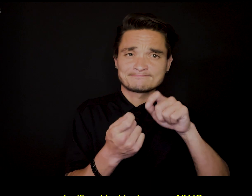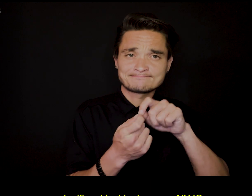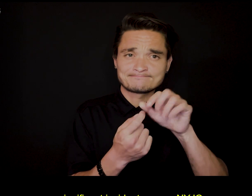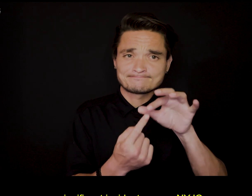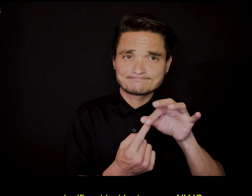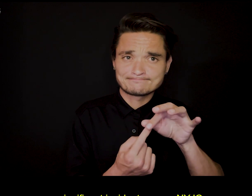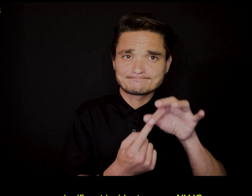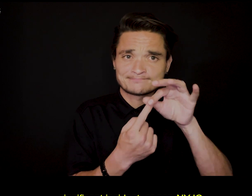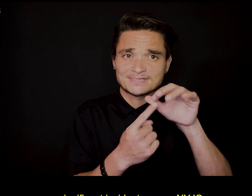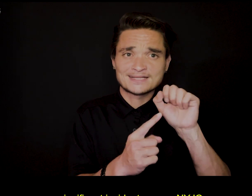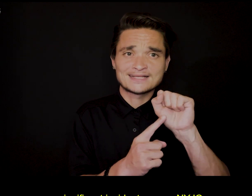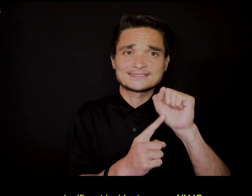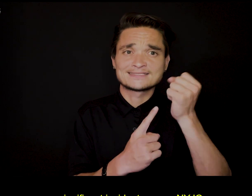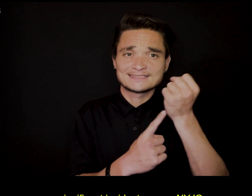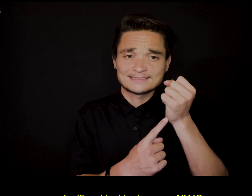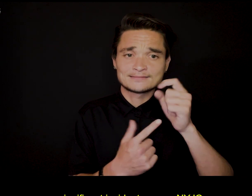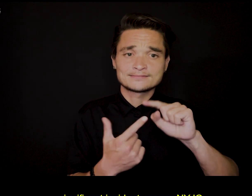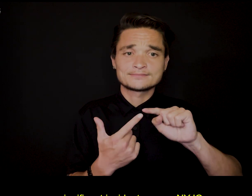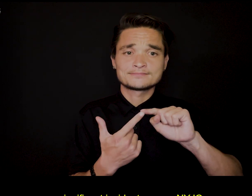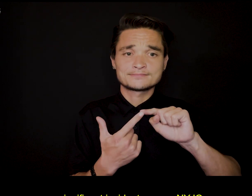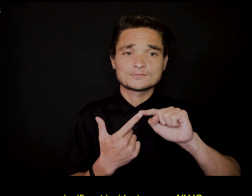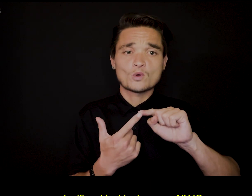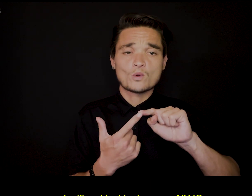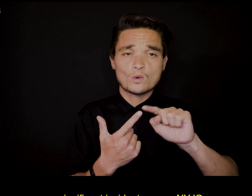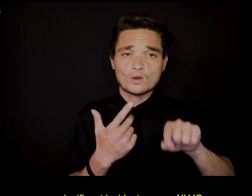significant incident, or non-NYJC.